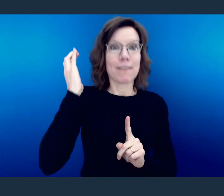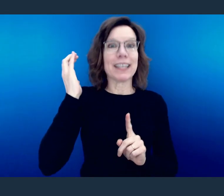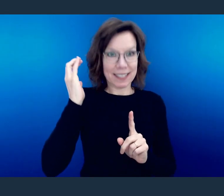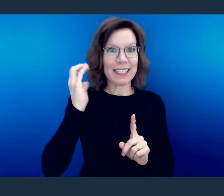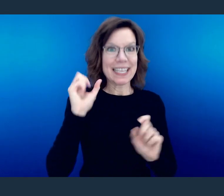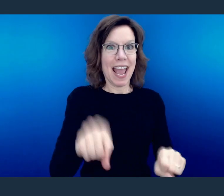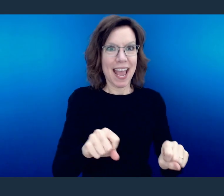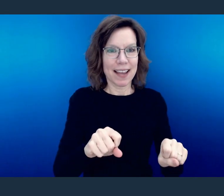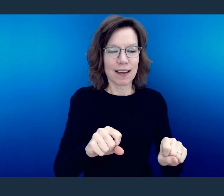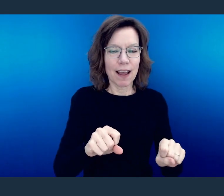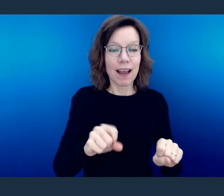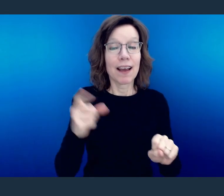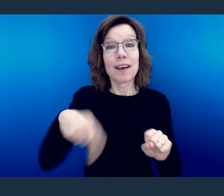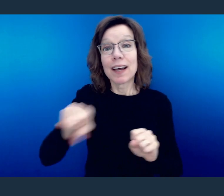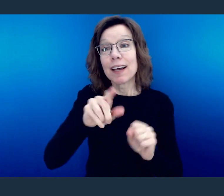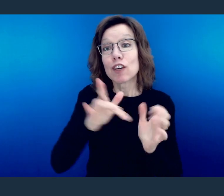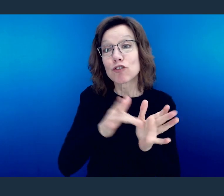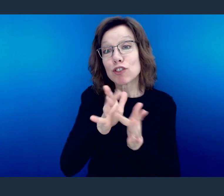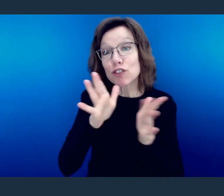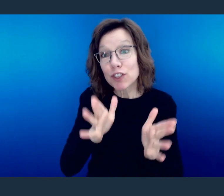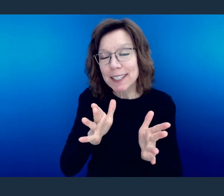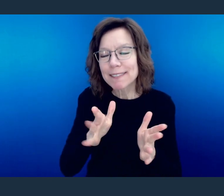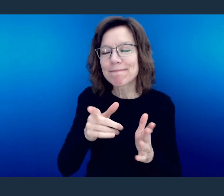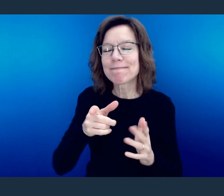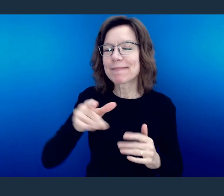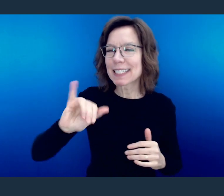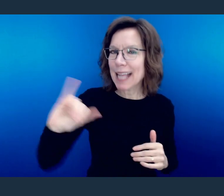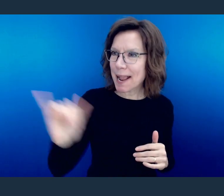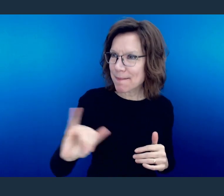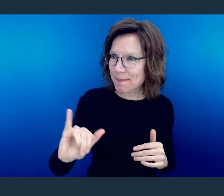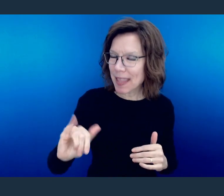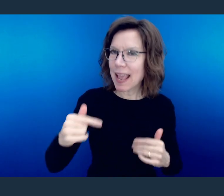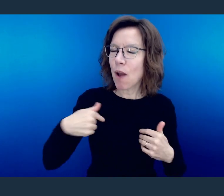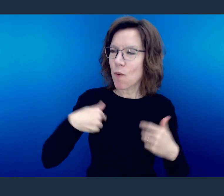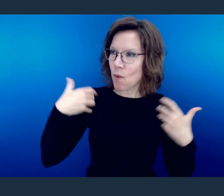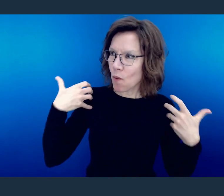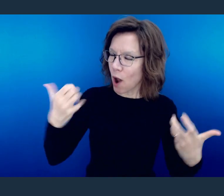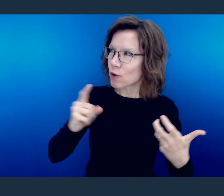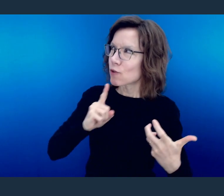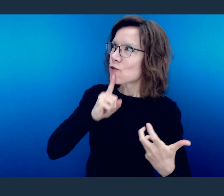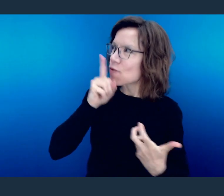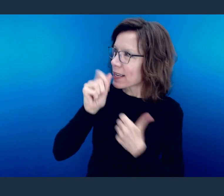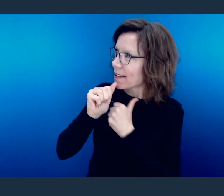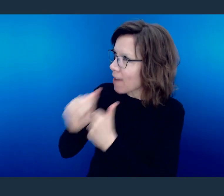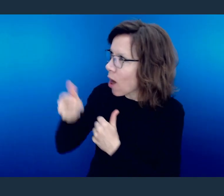And see, for us as believers, in order for us to do and be and live out what God has